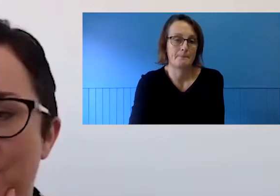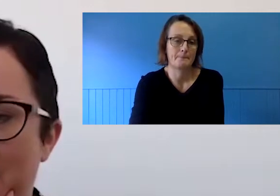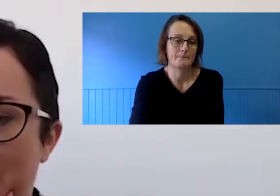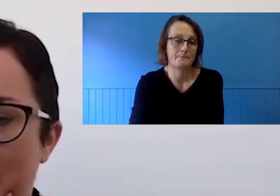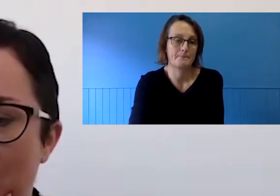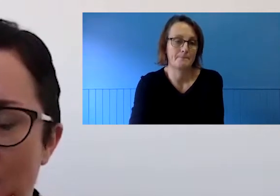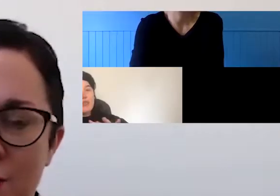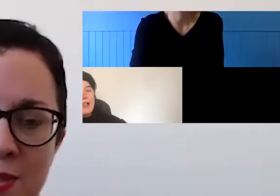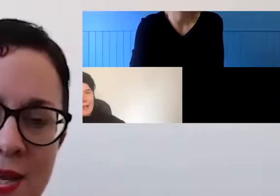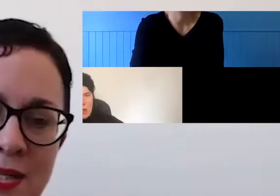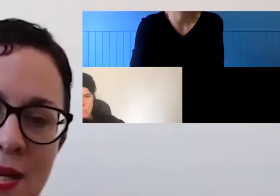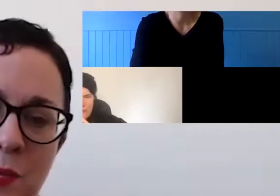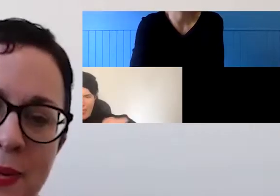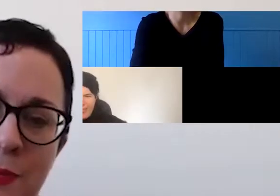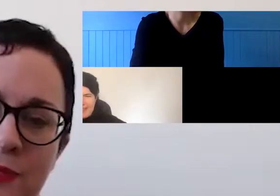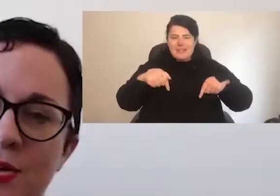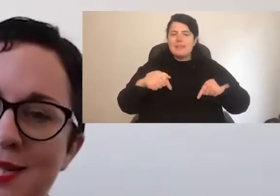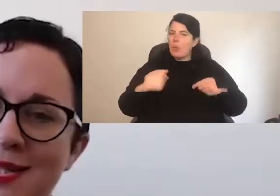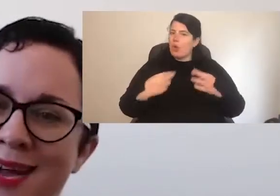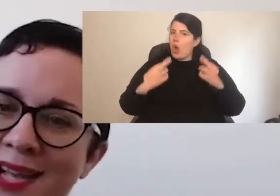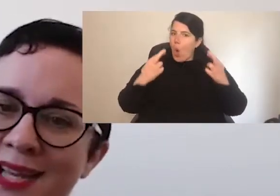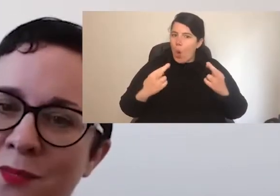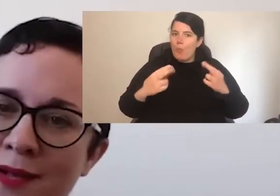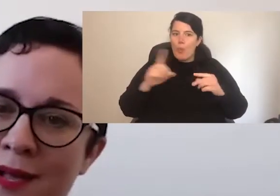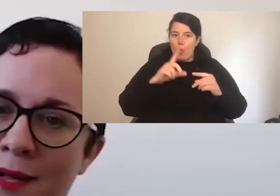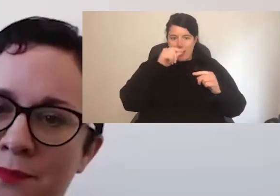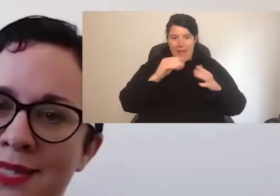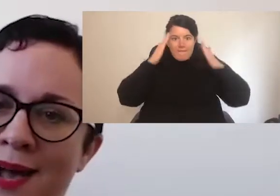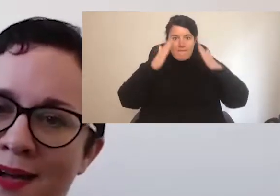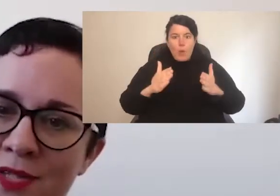really hoped that we'd be able to focus entirely on what comes after